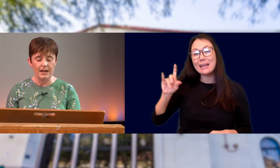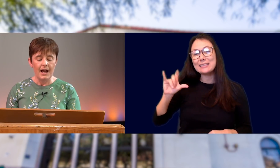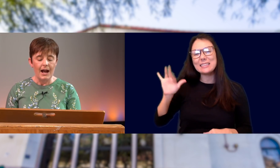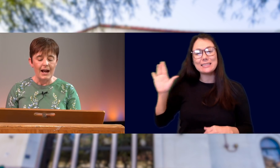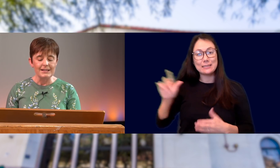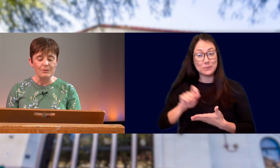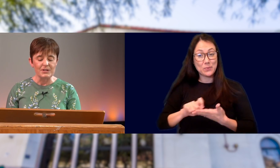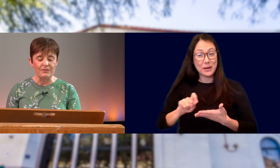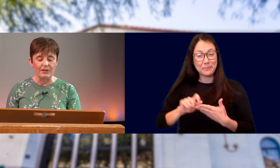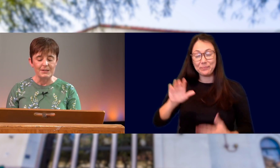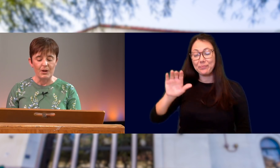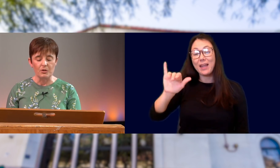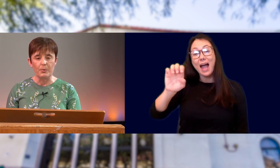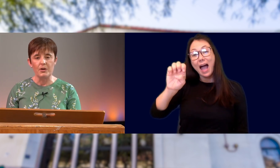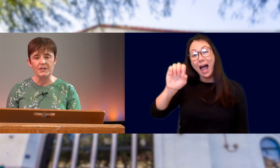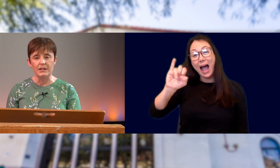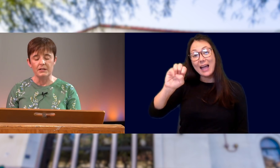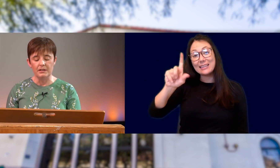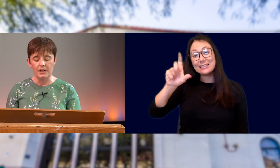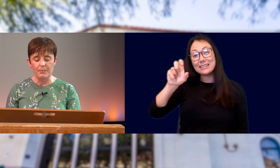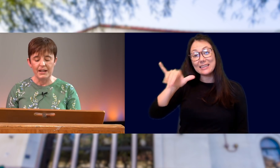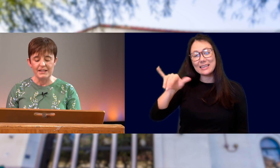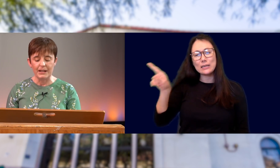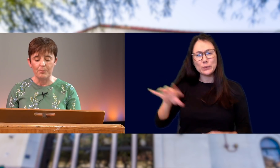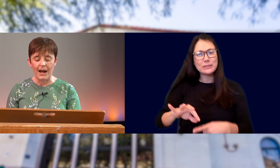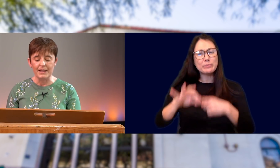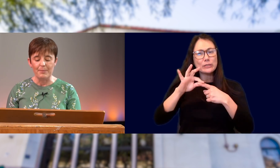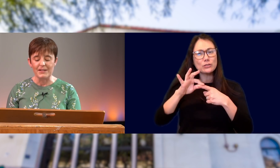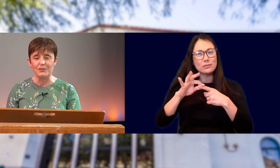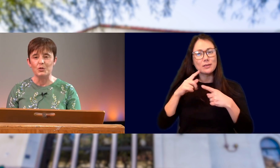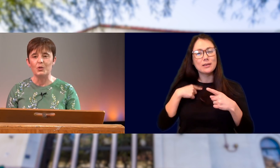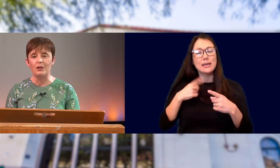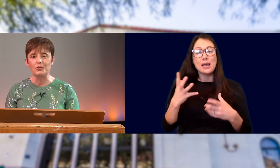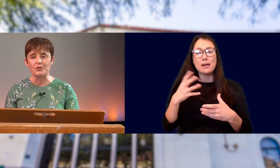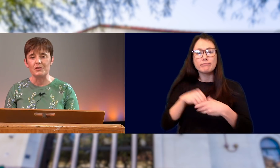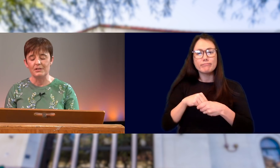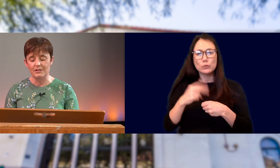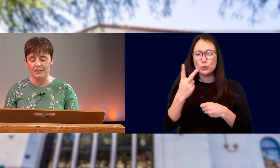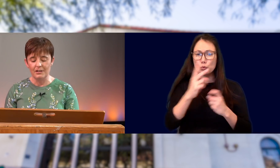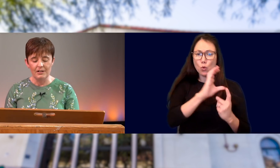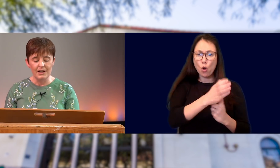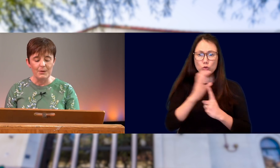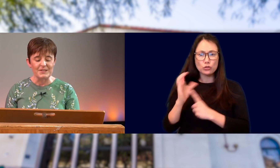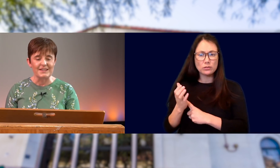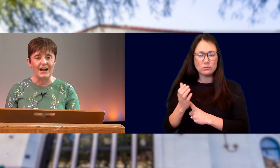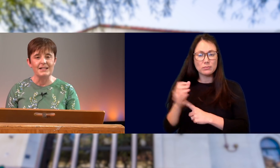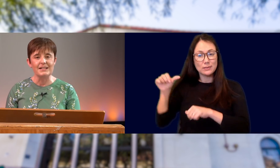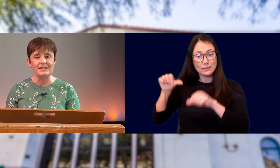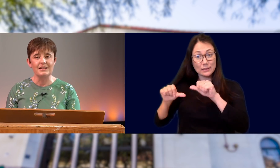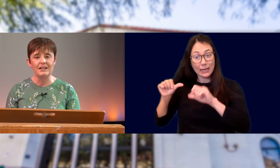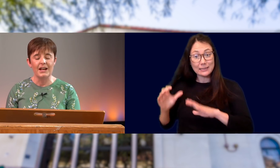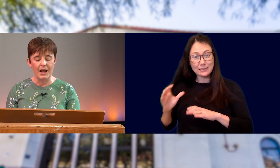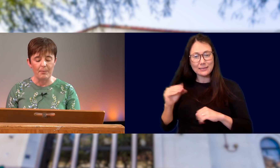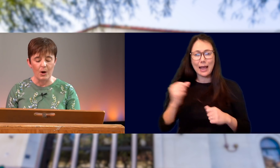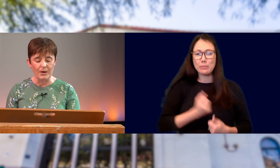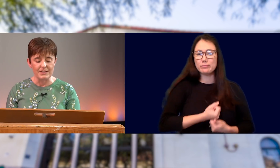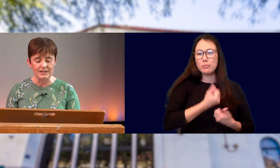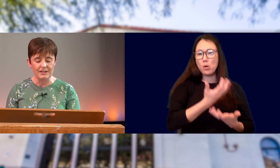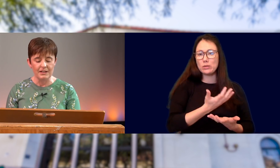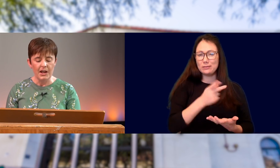EISELEY WAS A VERY SPECIAL PERSON BECAUSE HE COMBINED THE BEST OF TWO CULTURES. HE WAS A SCIENTIST AND A POET.